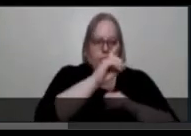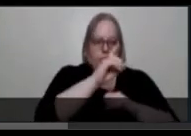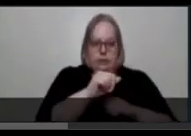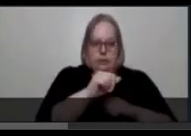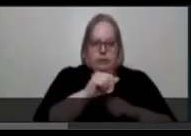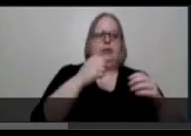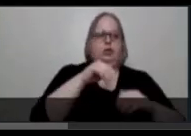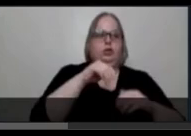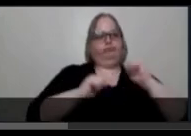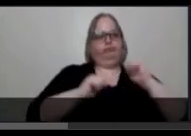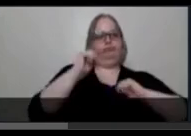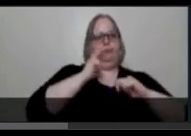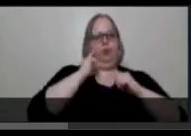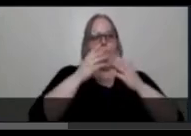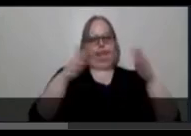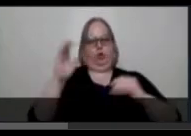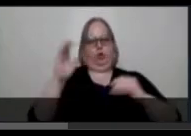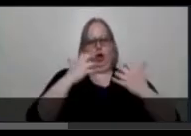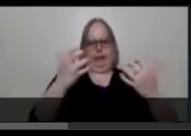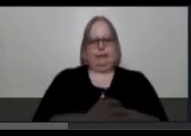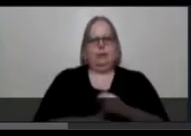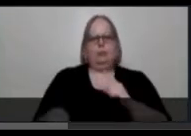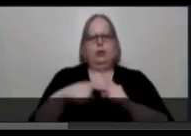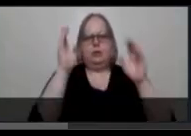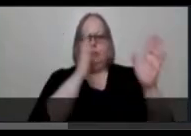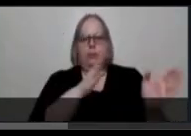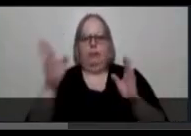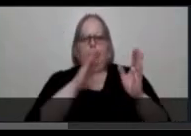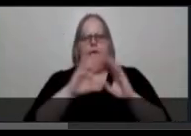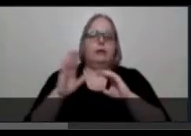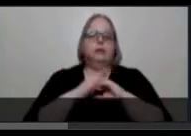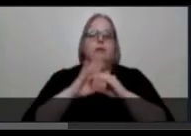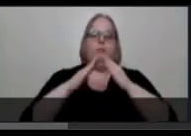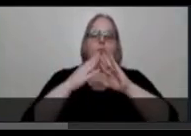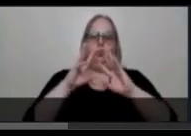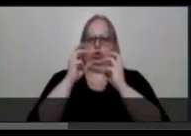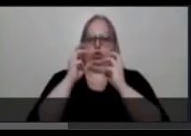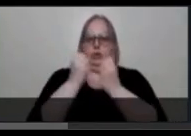And organizing performance workshops for community members with and without disabilities